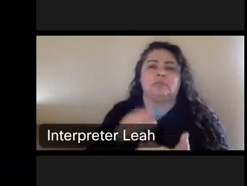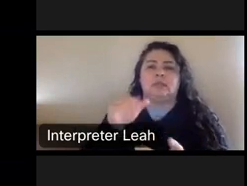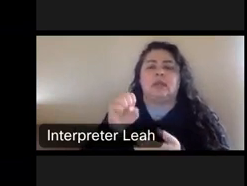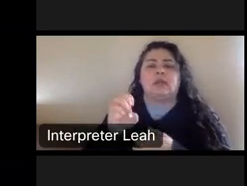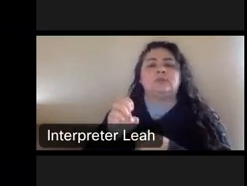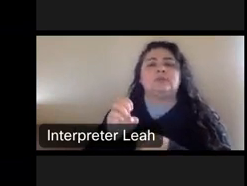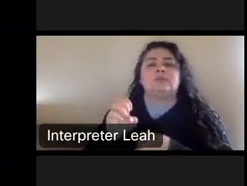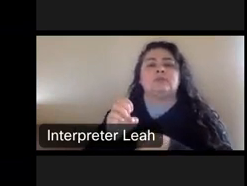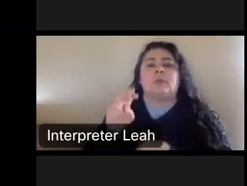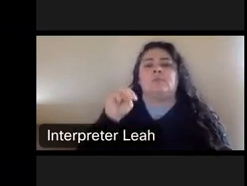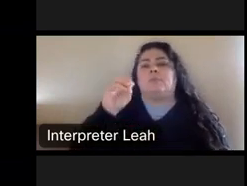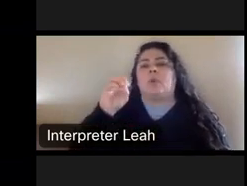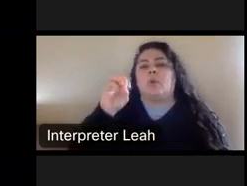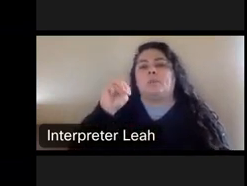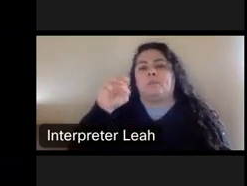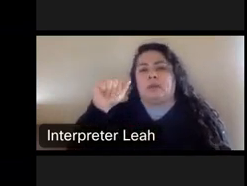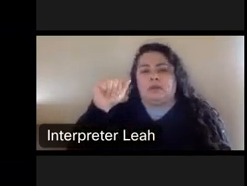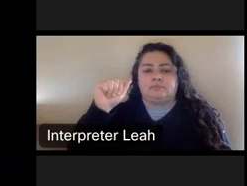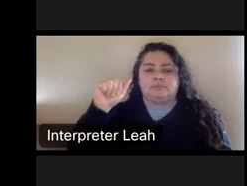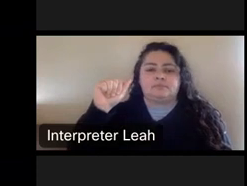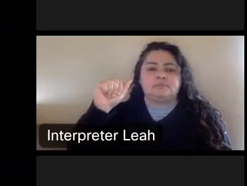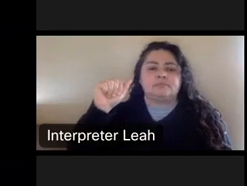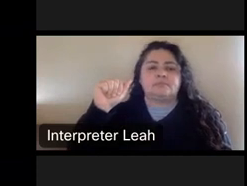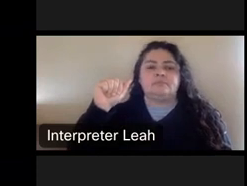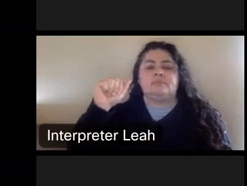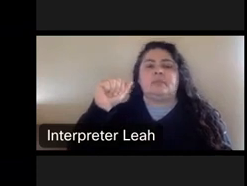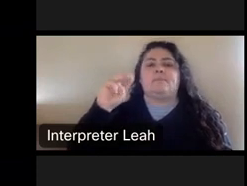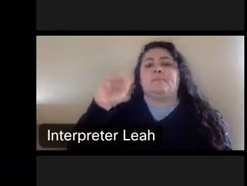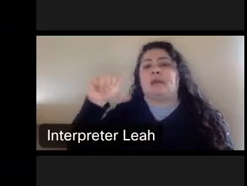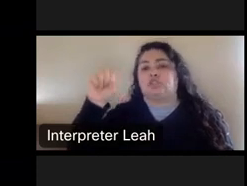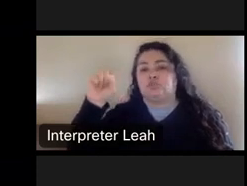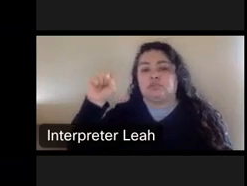Mama MIS, Massachusetts moment versus unfinished. I'm.